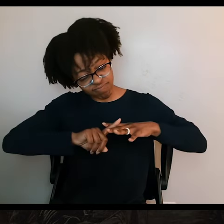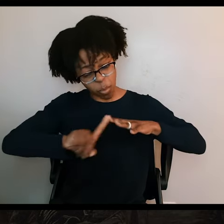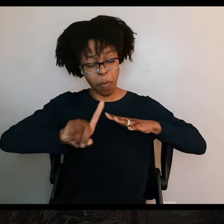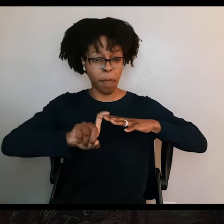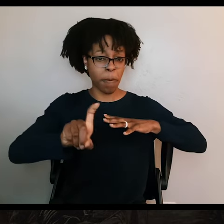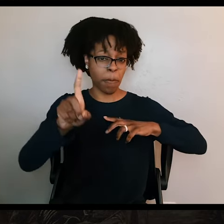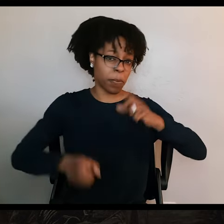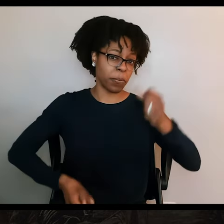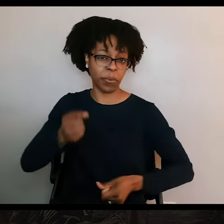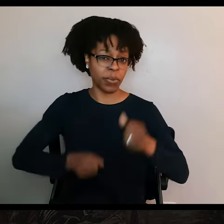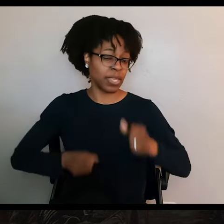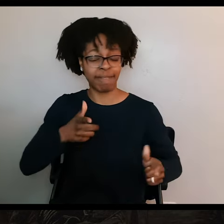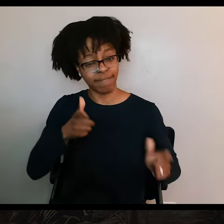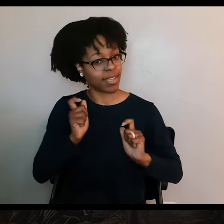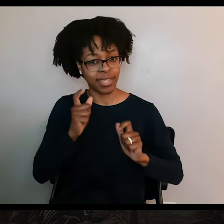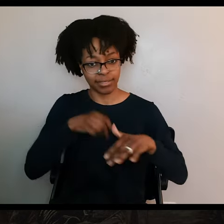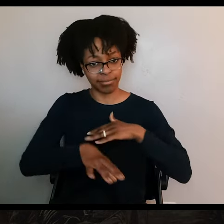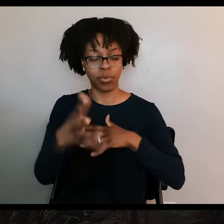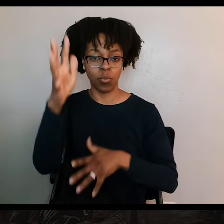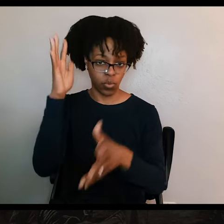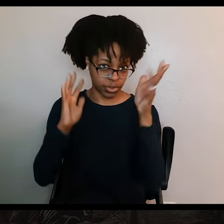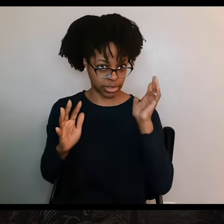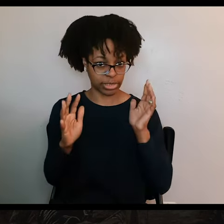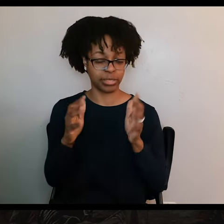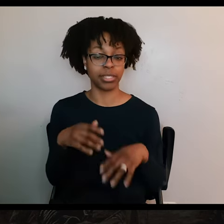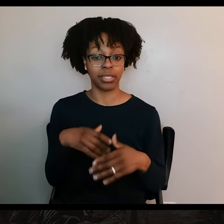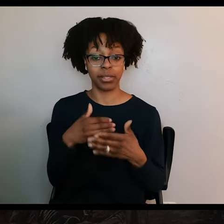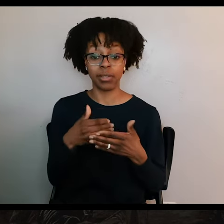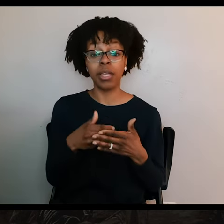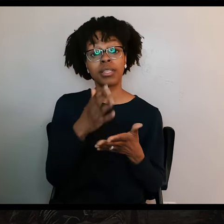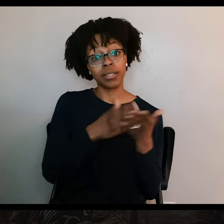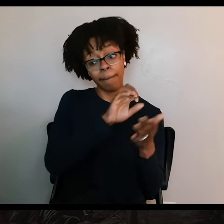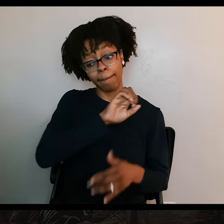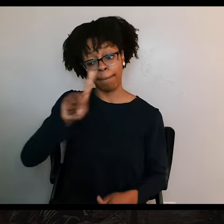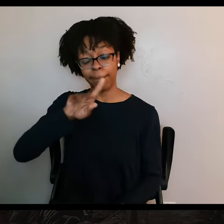by running as fast as they could into the nearby woods. Some of them later made it back to East Texas.